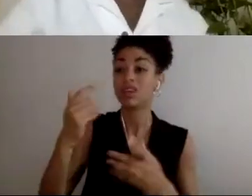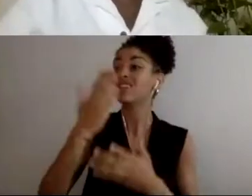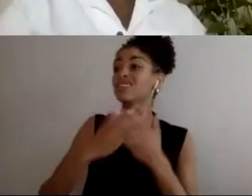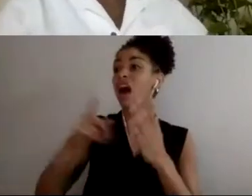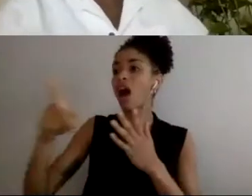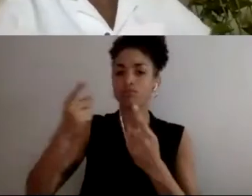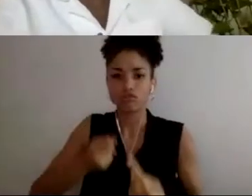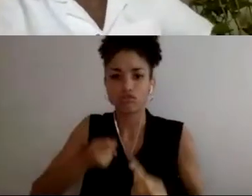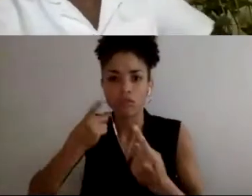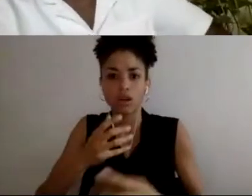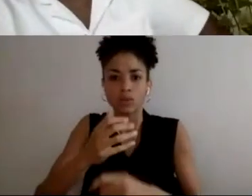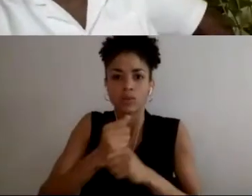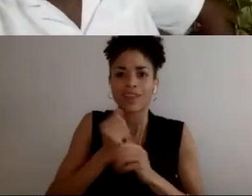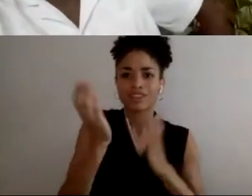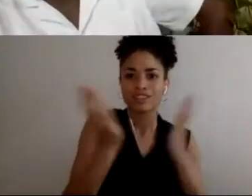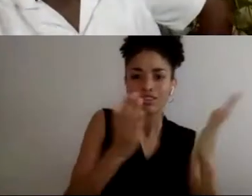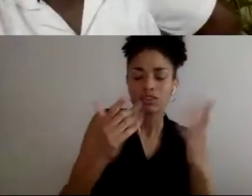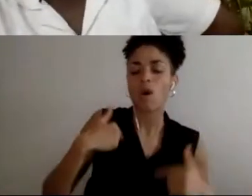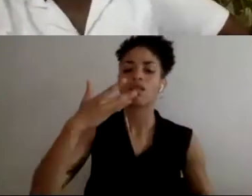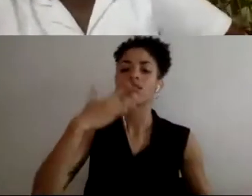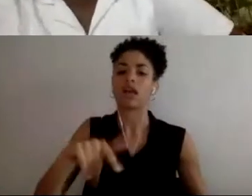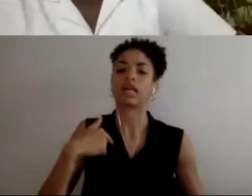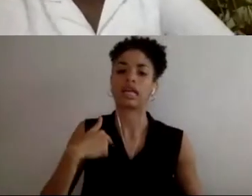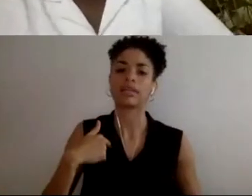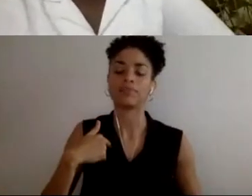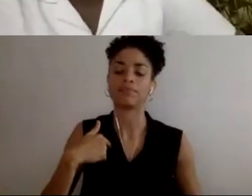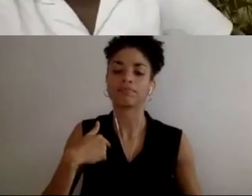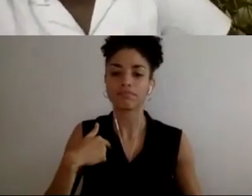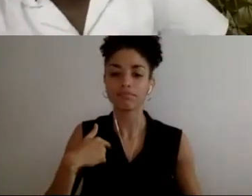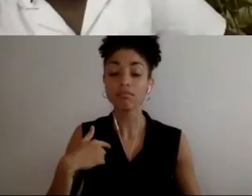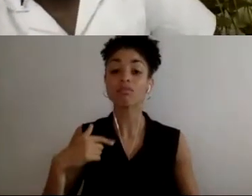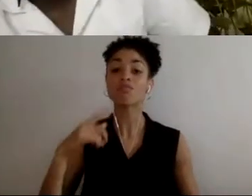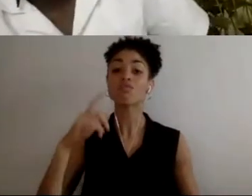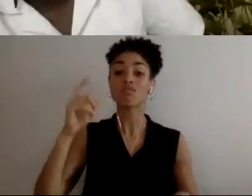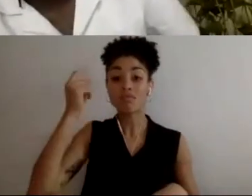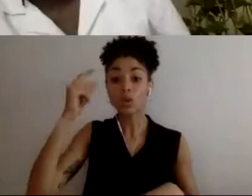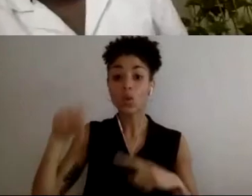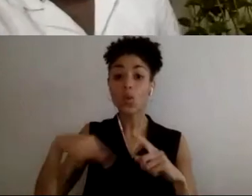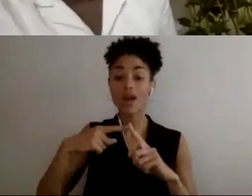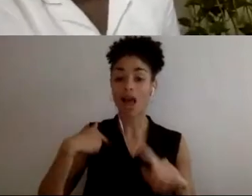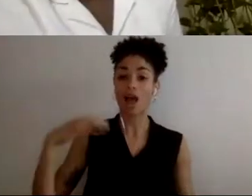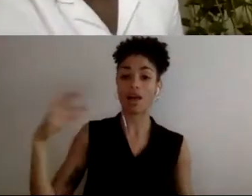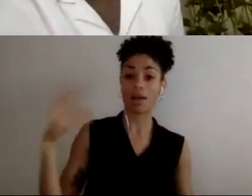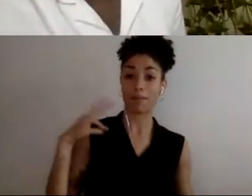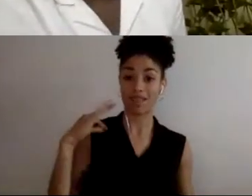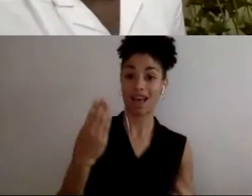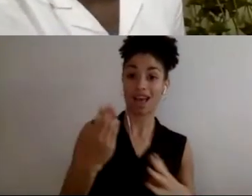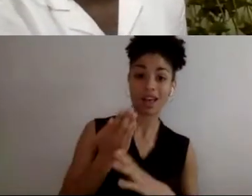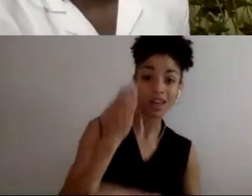lucky with that. When I was applying, I'd definitely come across jobs where they didn't